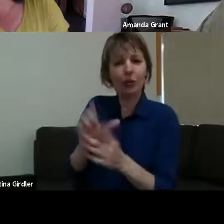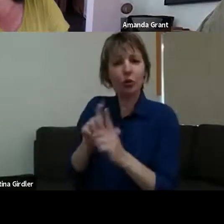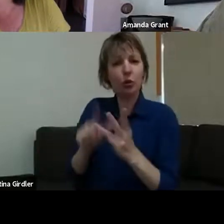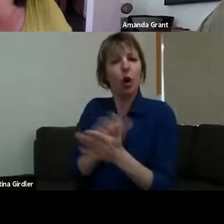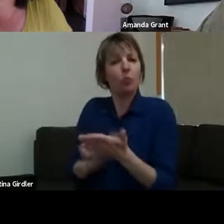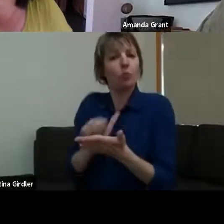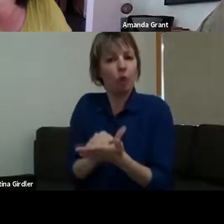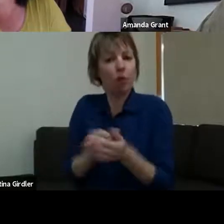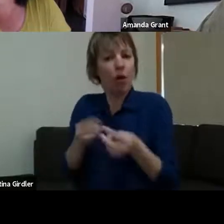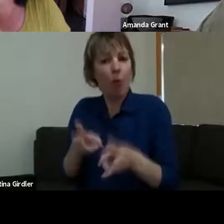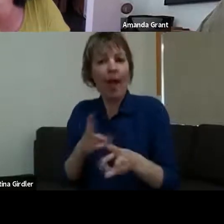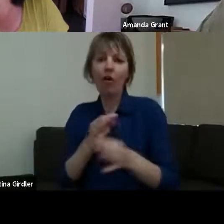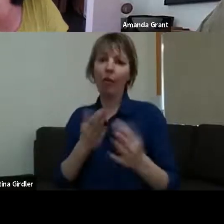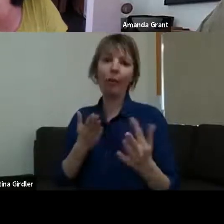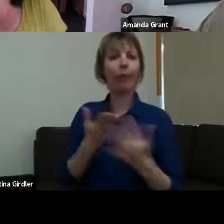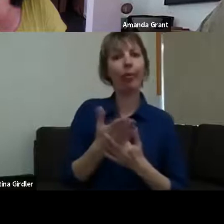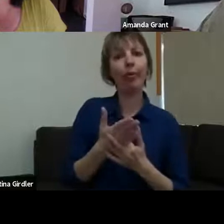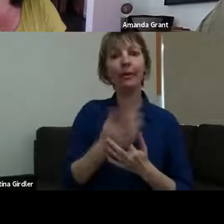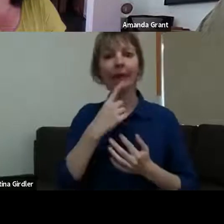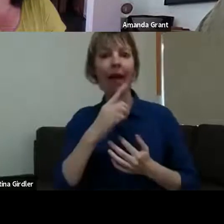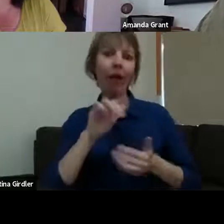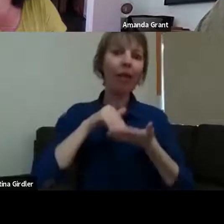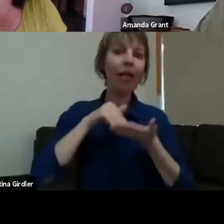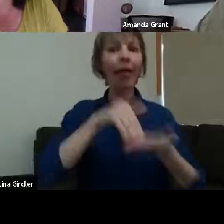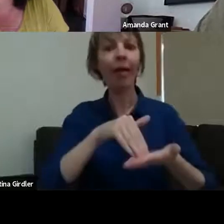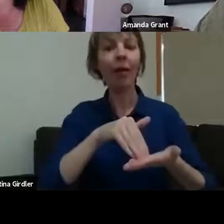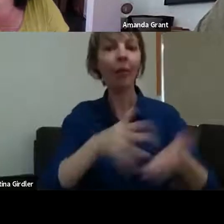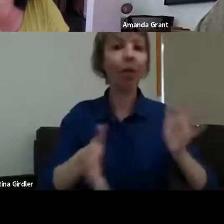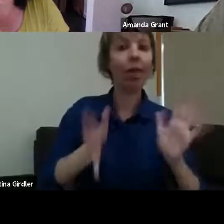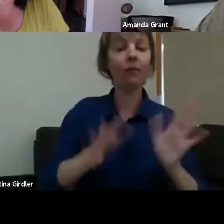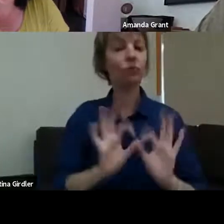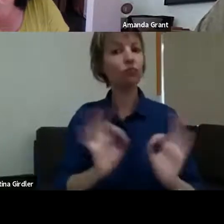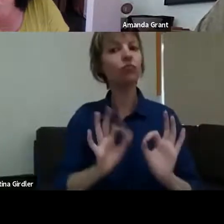worry, we'll help you." So, it's - yeah, it's an amazing journey and,